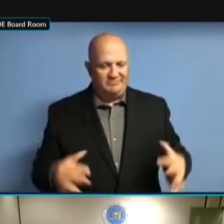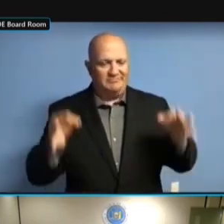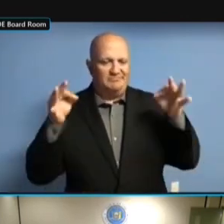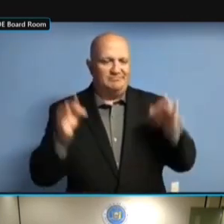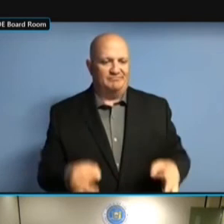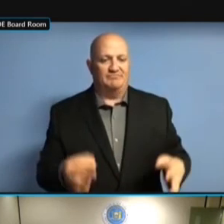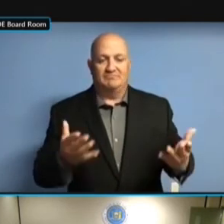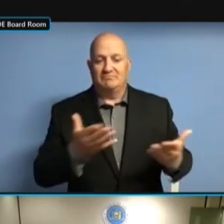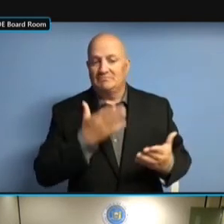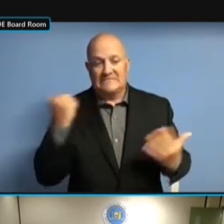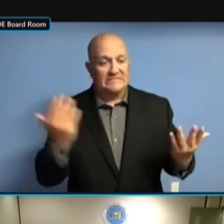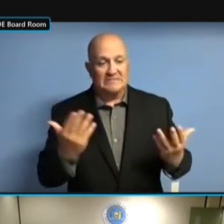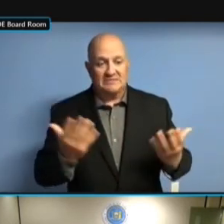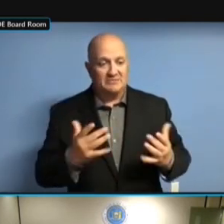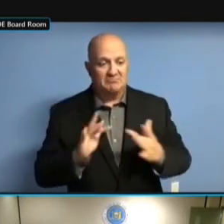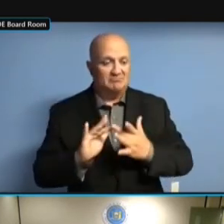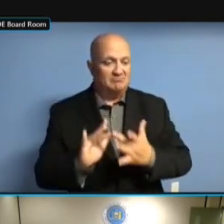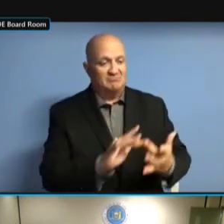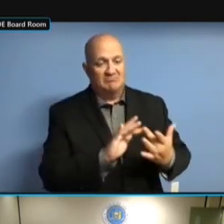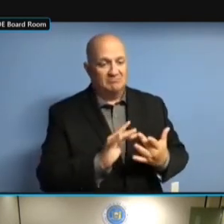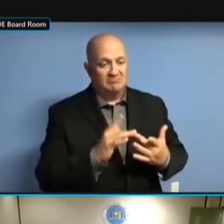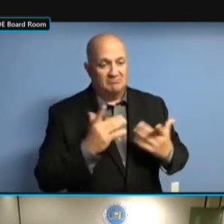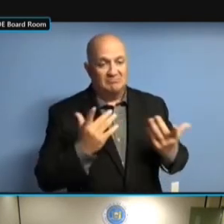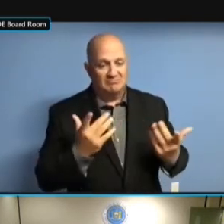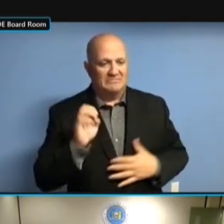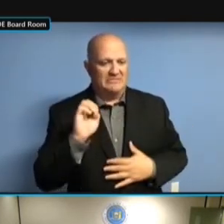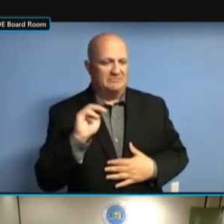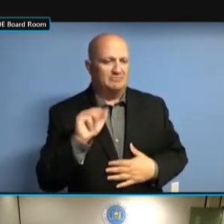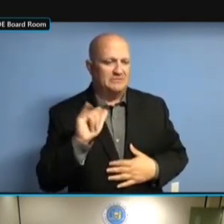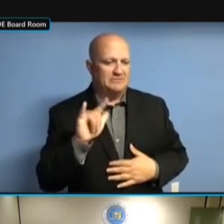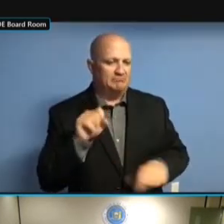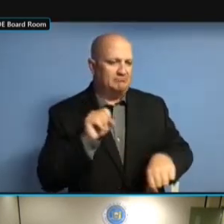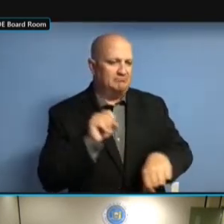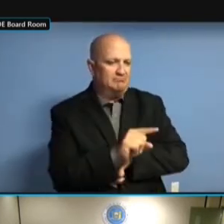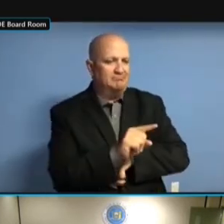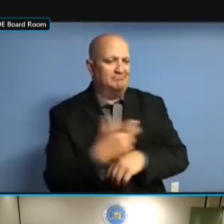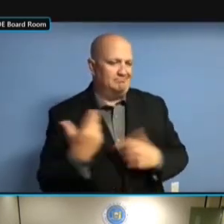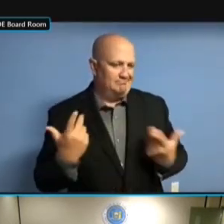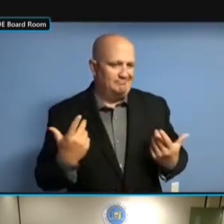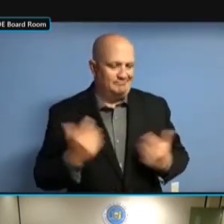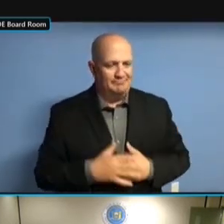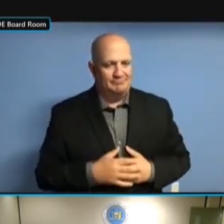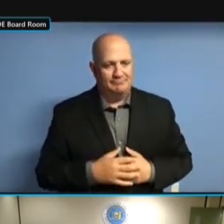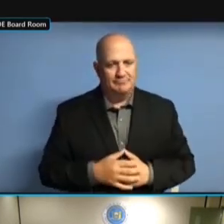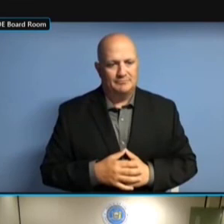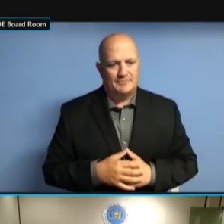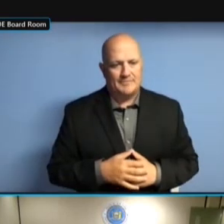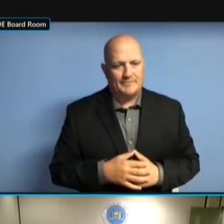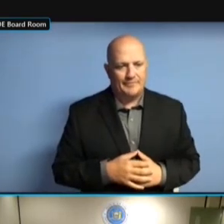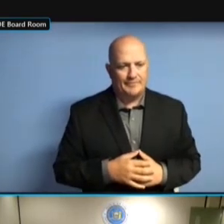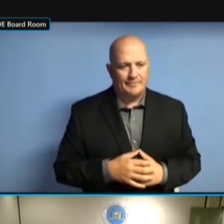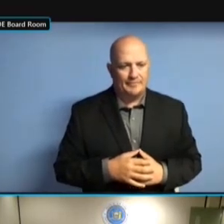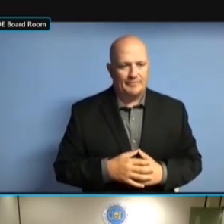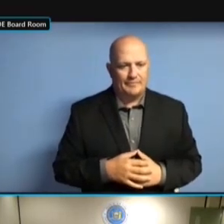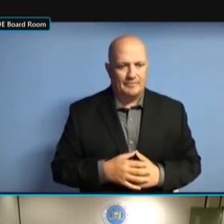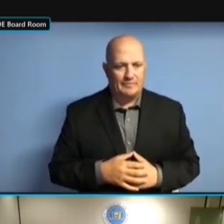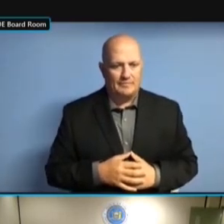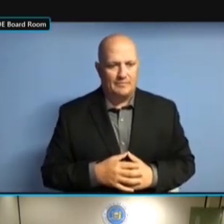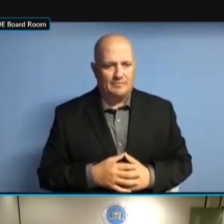THE BEST WAY TO ACTUALLY REACH OUT TO THESE NONFILERS AND THE OUT TO THESE NONFILERS AND THE OUT TO THESE NONFILERS AND THE QUICKEST OUT TO THESE NONFILERS AND THE QUICKEST WAY OUT TO THESE NONFILERS AND THE QUICKEST WAY WAS OUT TO THESE NONFILERS AND THE QUICKEST WAY WAS BY OUT TO THESE NONFILERS AND THE QUICKEST WAY WAS BY EMAIL OUT TO THESE NONFILERS AND THE QUICKEST WAY WAS BY EMAIL AND QUICKEST WAY WAS BY EMAIL AND QUICKEST WAY WAS BY EMAIL AND THAT'S QUICKEST WAY WAS BY EMAIL AND THAT'S WHAT QUICKEST WAY WAS BY EMAIL AND THAT'S WHAT WE QUICKEST WAY WAS BY EMAIL AND THAT'S WHAT WE USED, QUICKEST WAY WAS BY EMAIL AND THAT'S WHAT WE USED, WE QUICKEST WAY WAS BY EMAIL AND THAT'S WHAT WE USED, WE SENT QUICKEST WAY WAS BY EMAIL AND THAT'S WHAT WE USED, WE SENT AN THAT'S WHAT WE USED, WE SENT AN THAT'S WHAT WE USED, WE SENT AN EMAIL. EMAIL. EMAIL. OUT EMAIL. OUT OF EMAIL. OUT OF THOSE EMAIL. OUT OF THOSE EMAILS EMAIL. OUT OF THOSE EMAILS THAT EMAIL. OUT OF THOSE EMAILS THAT WE OUT OF THOSE EMAILS THAT WE OUT OF THOSE EMAILS THAT WE SENT, OUT OF THOSE EMAILS THAT WE SENT, THOSE OUT OF THOSE EMAILS THAT WE SENT, THOSE 4,067 OUT OF THOSE EMAILS THAT WE SENT, THOSE 4,067 EMAILS